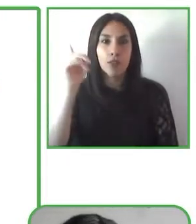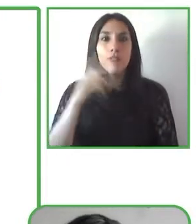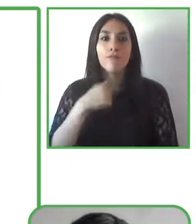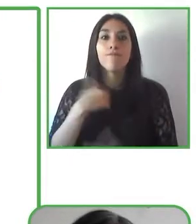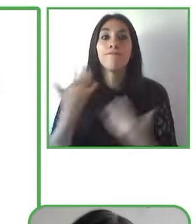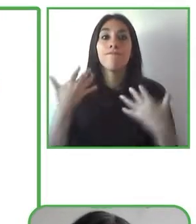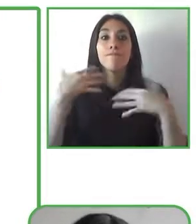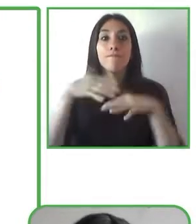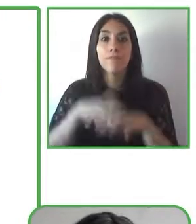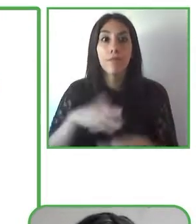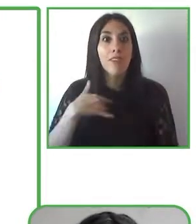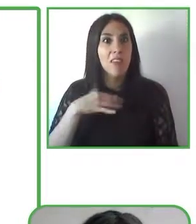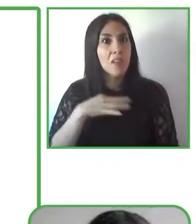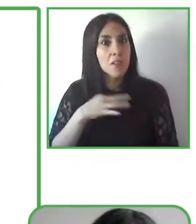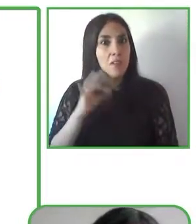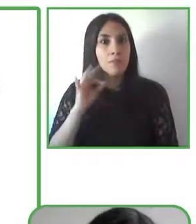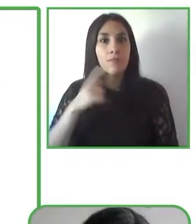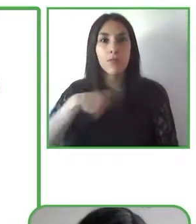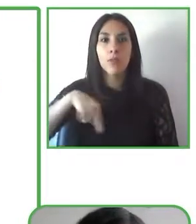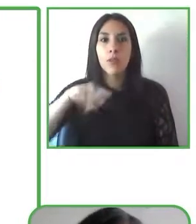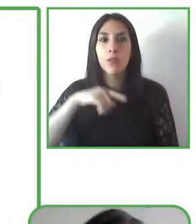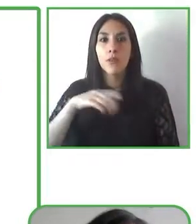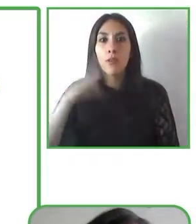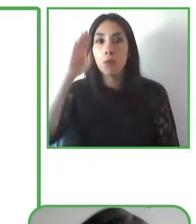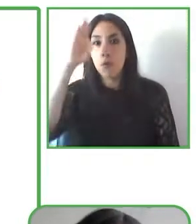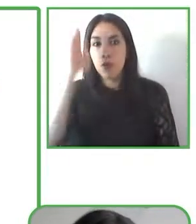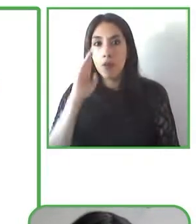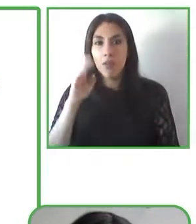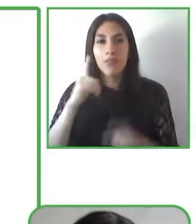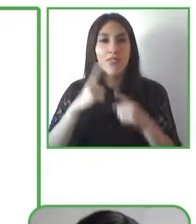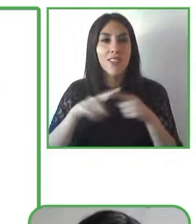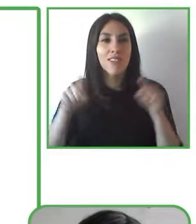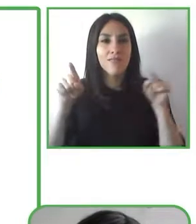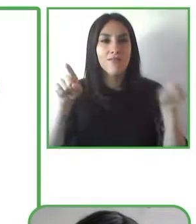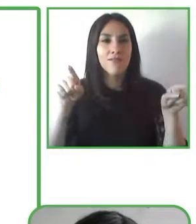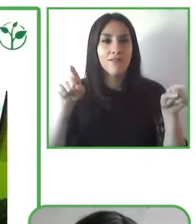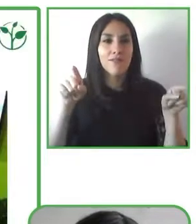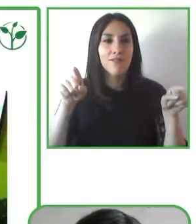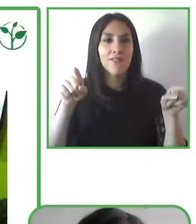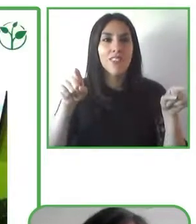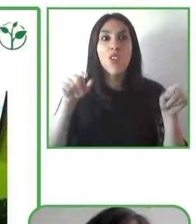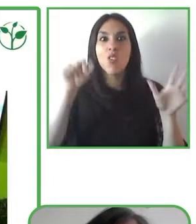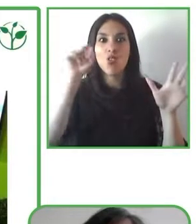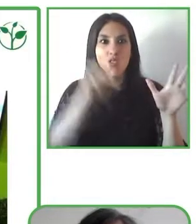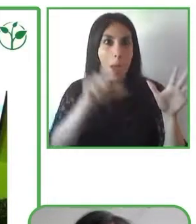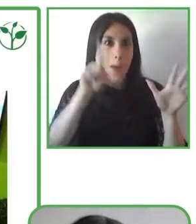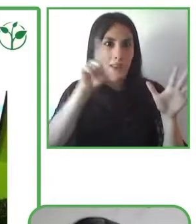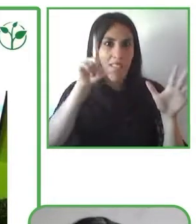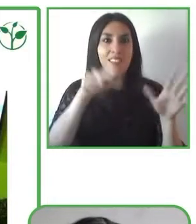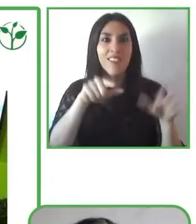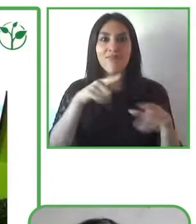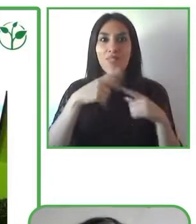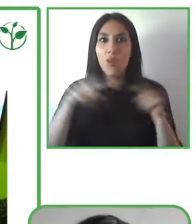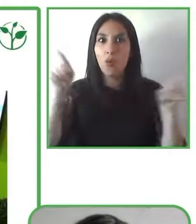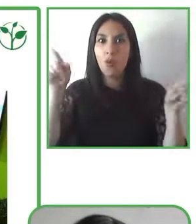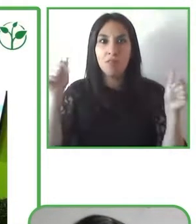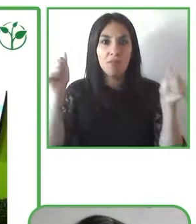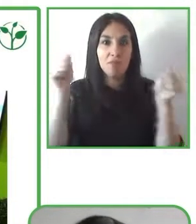because our language isn't all that different in Latinamerica and so it's so nice to be sharing